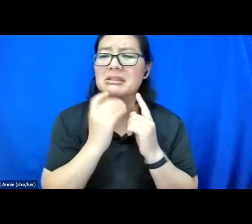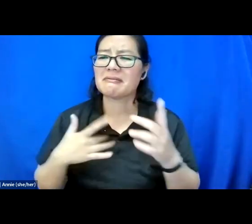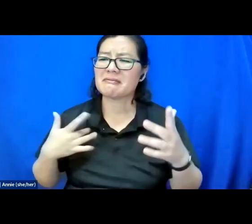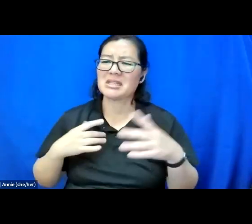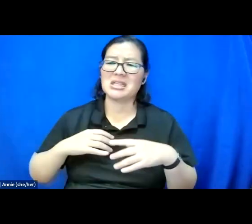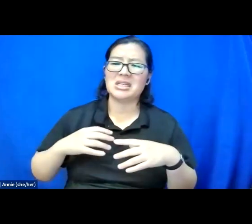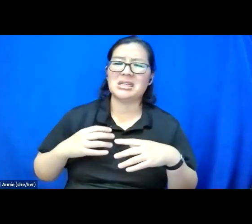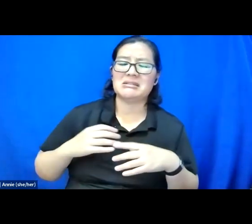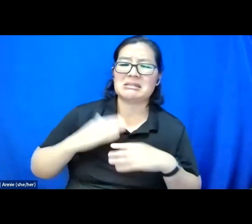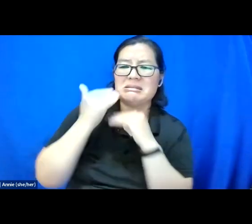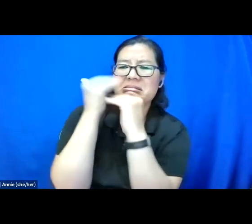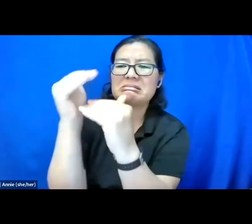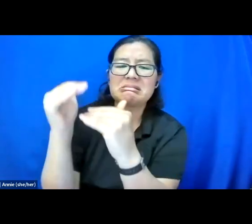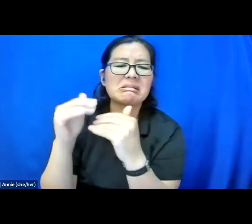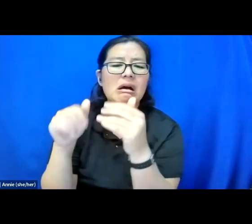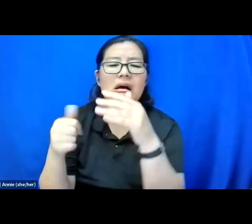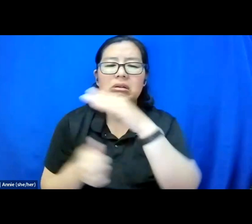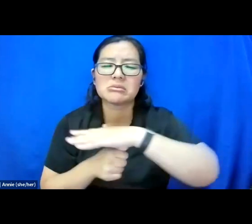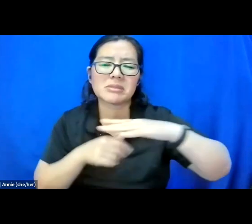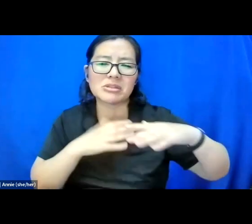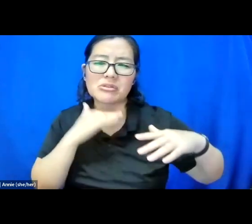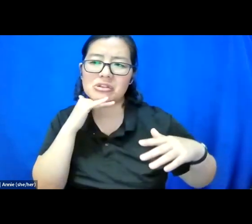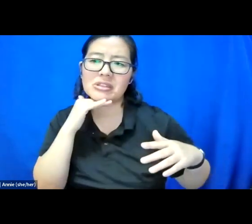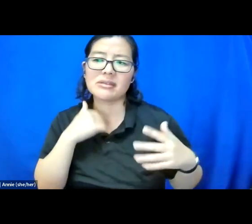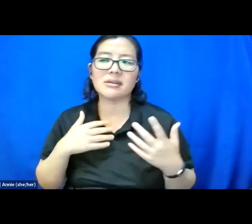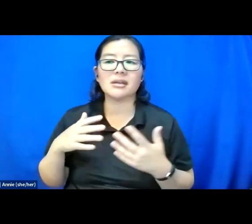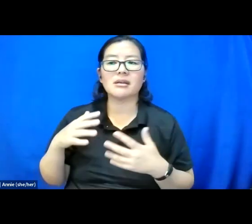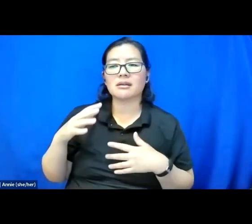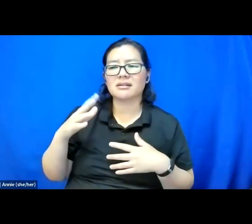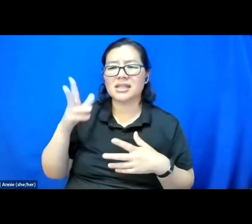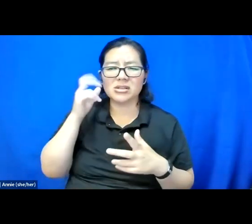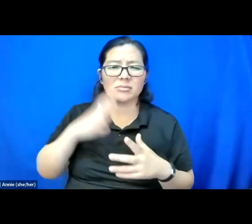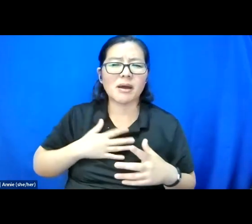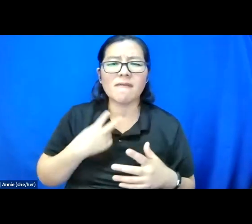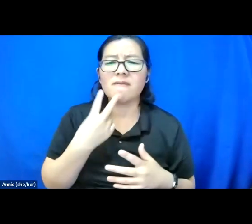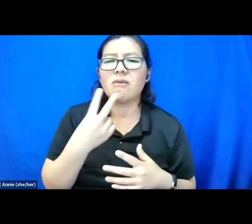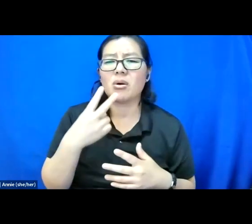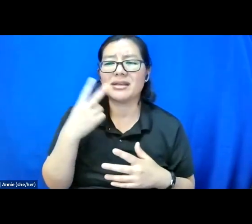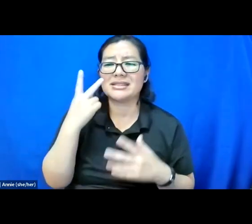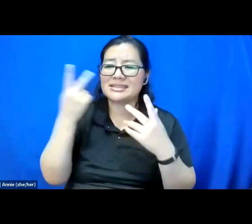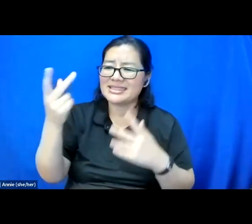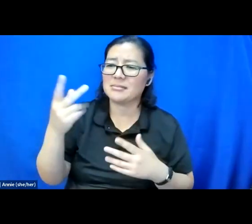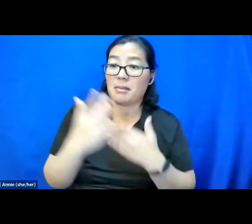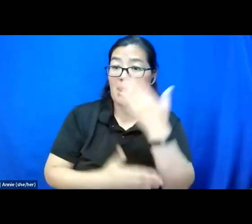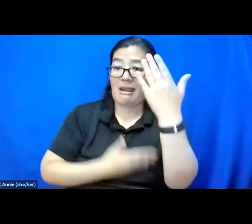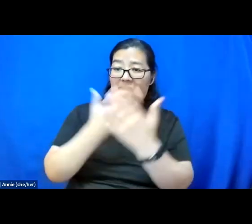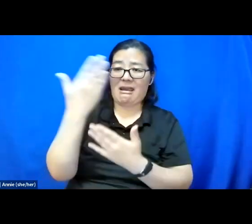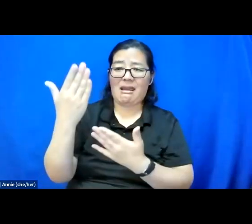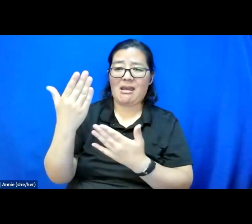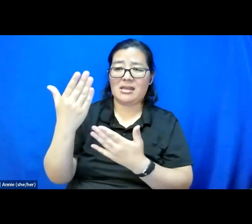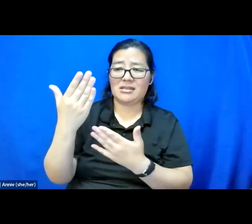under my chin, hearing my words, seeing my hands, grabbing any words.